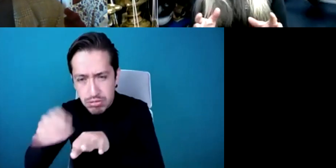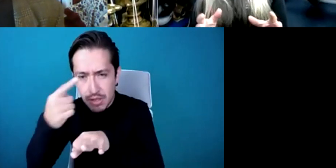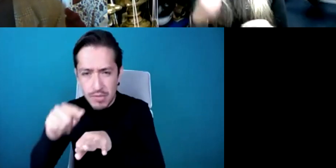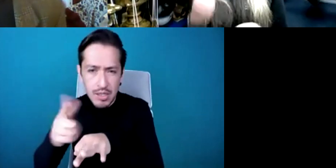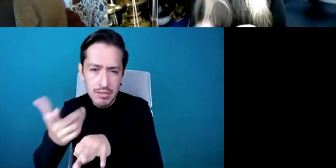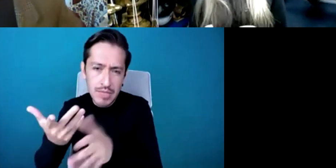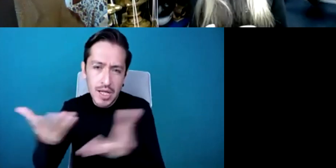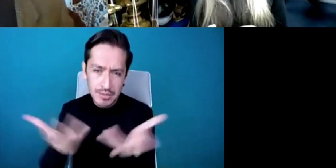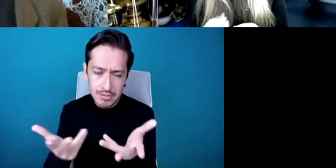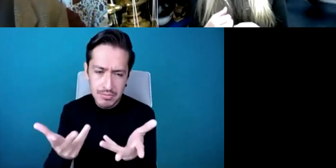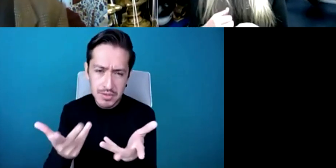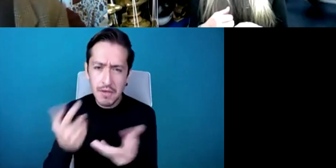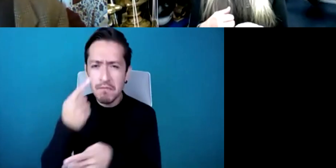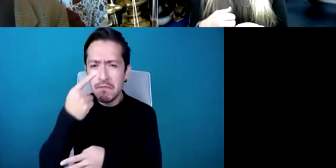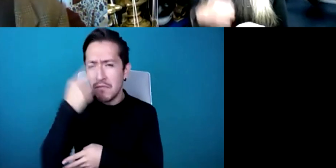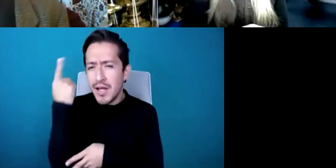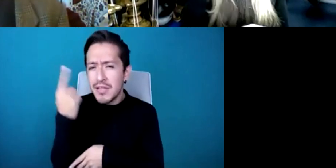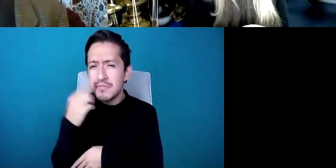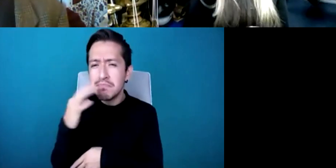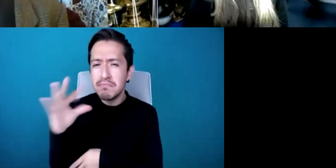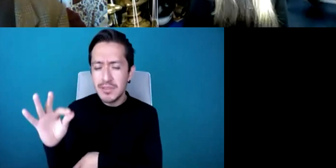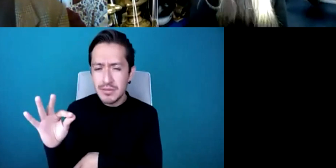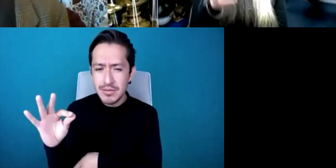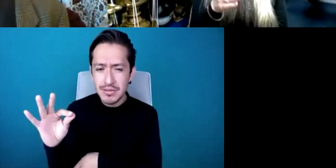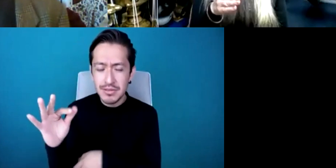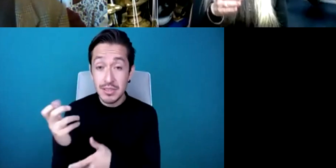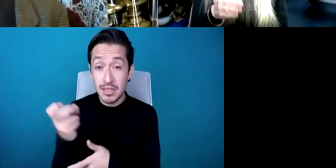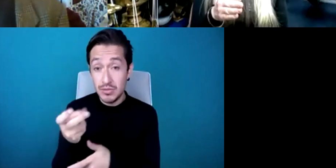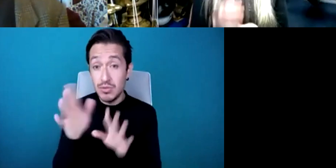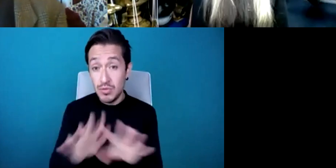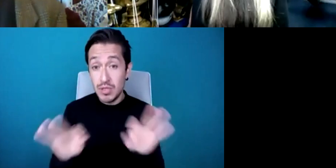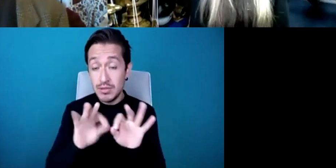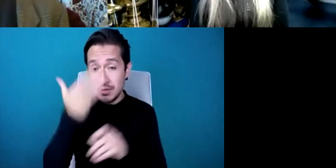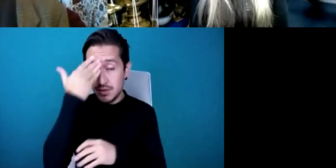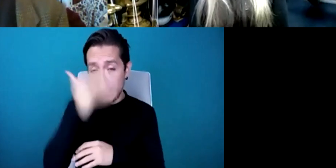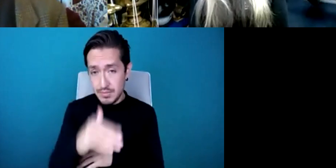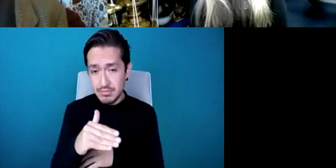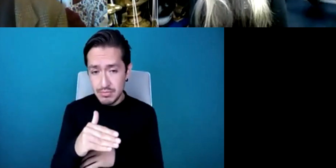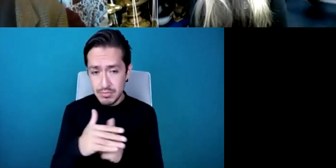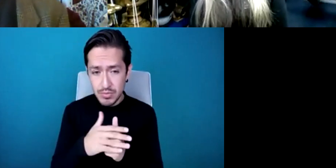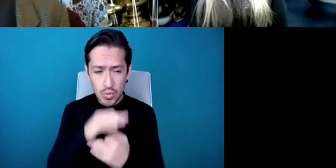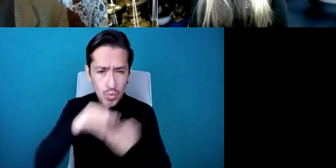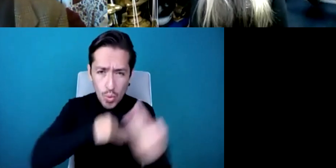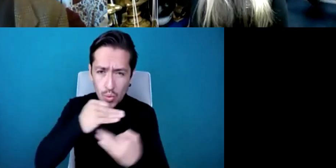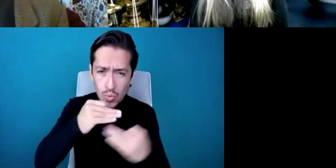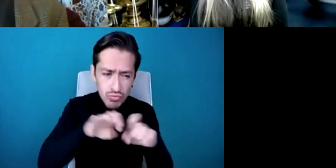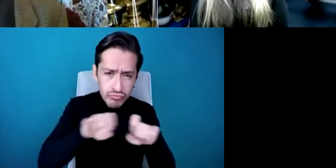and that's important so that we're all focused on that same goal I think I probably